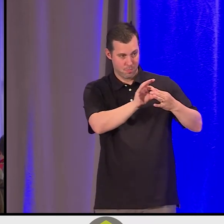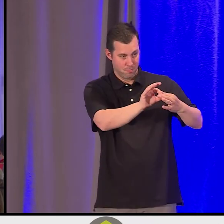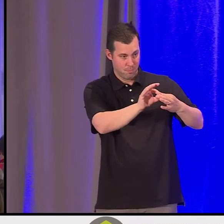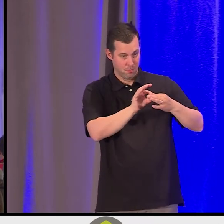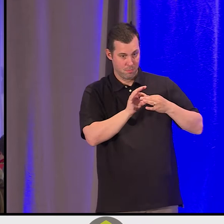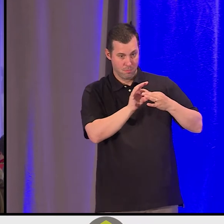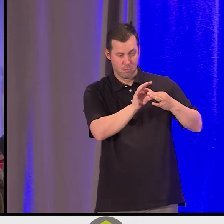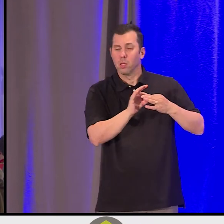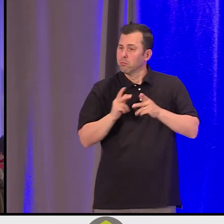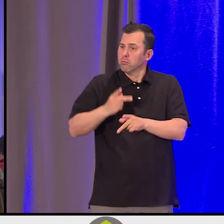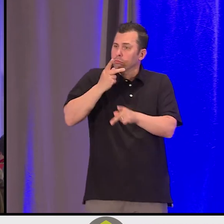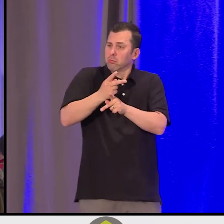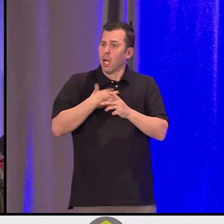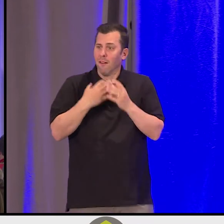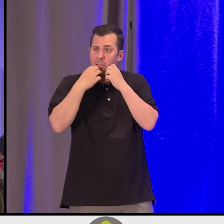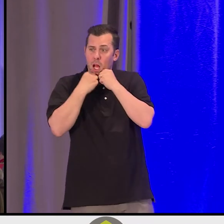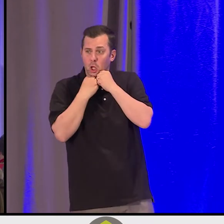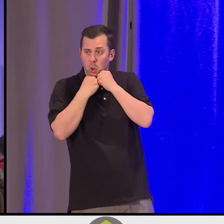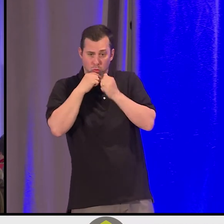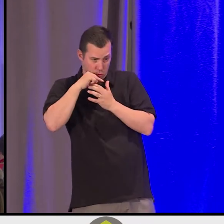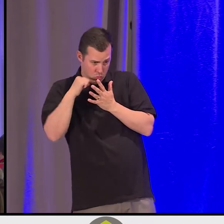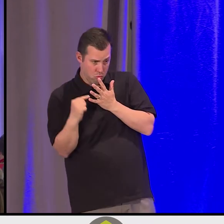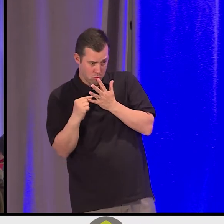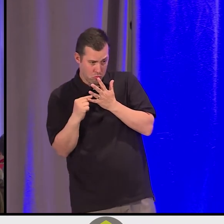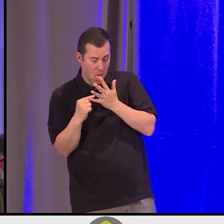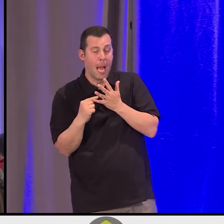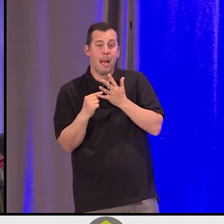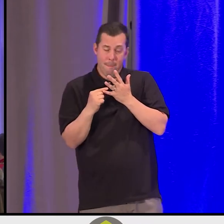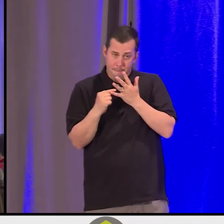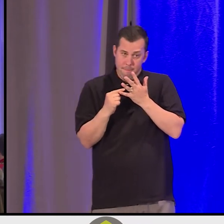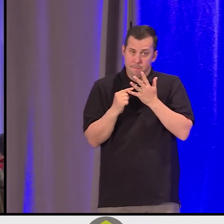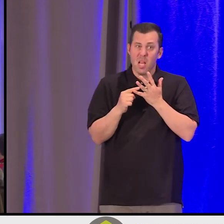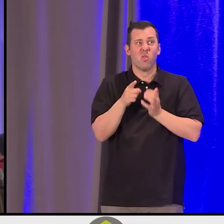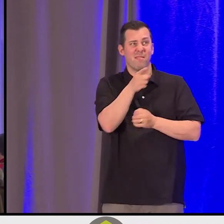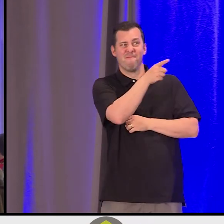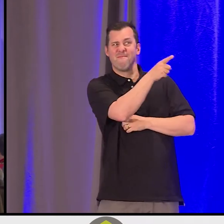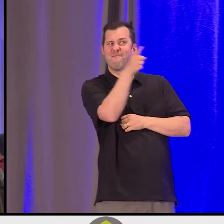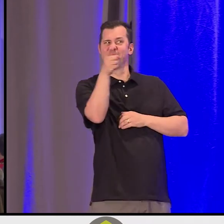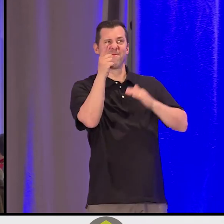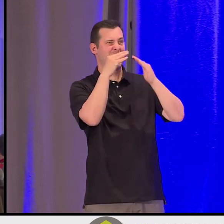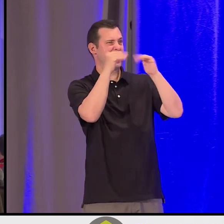That we can be in systems that are -- we can see that they're not where we want them to be yet.